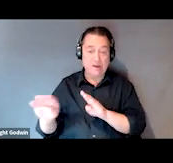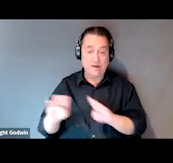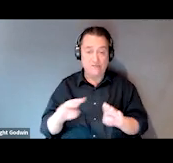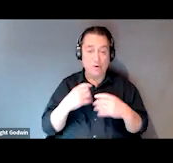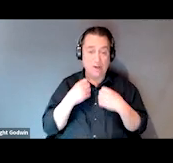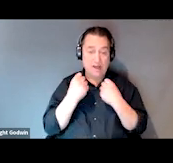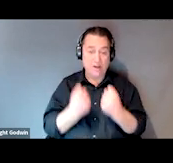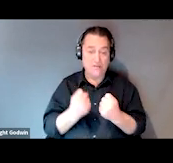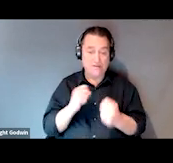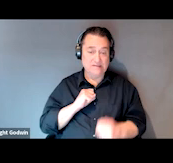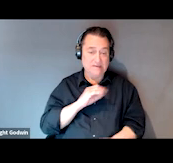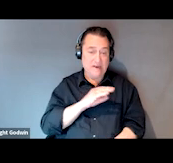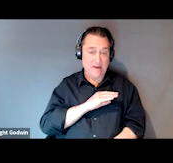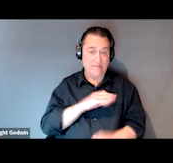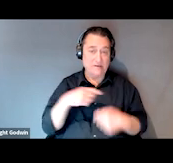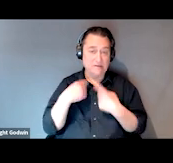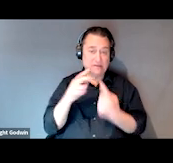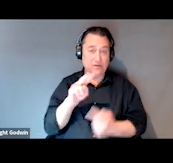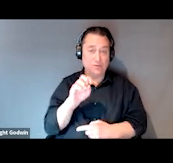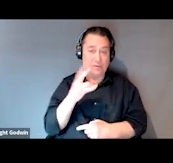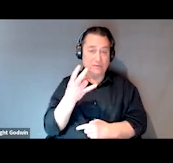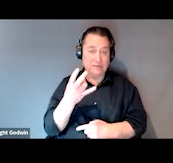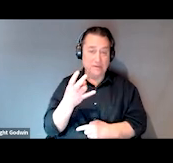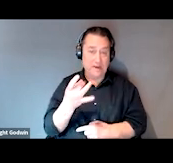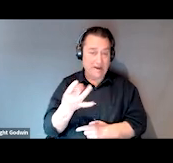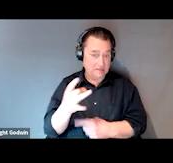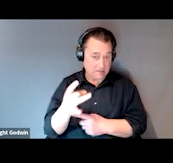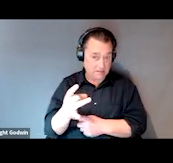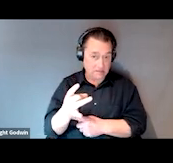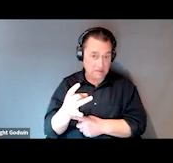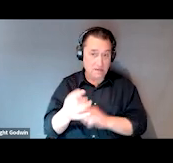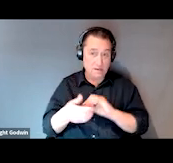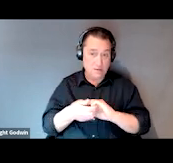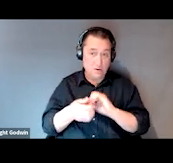So since 2018, Sulzbacher, in partnership with LSF Health Systems,